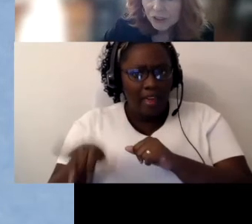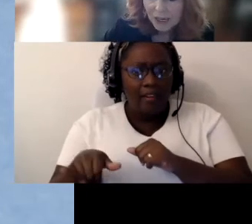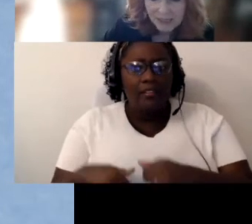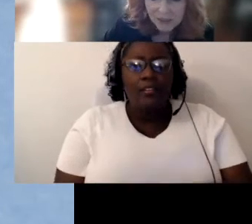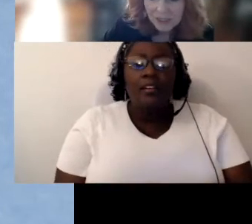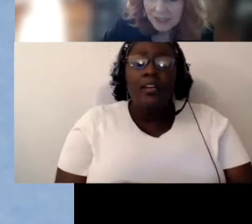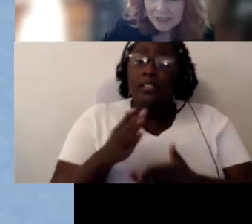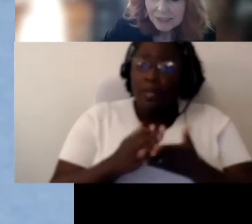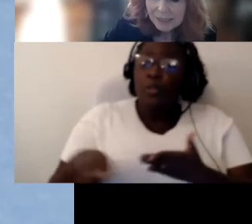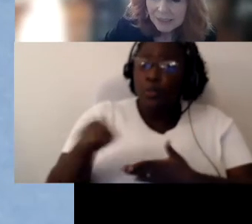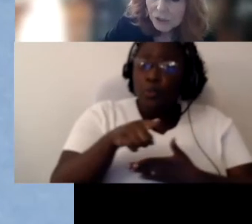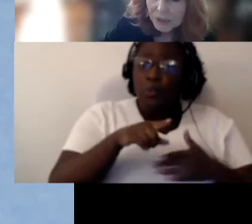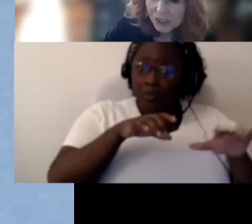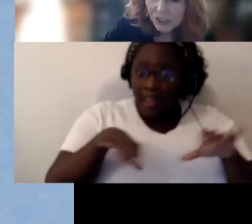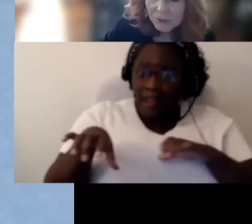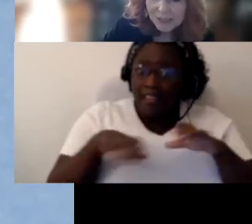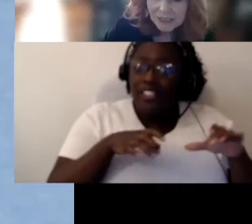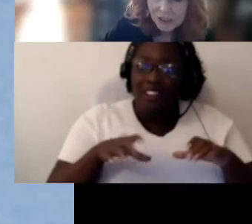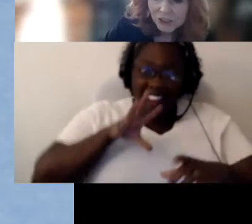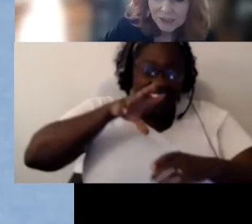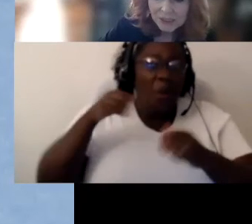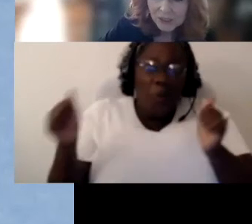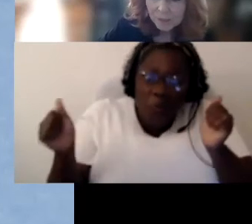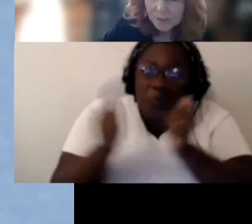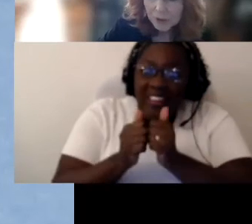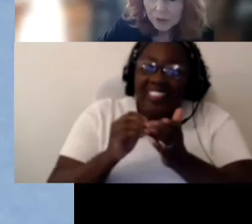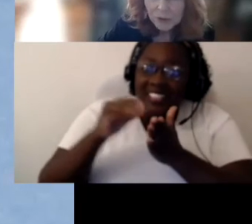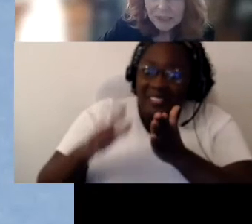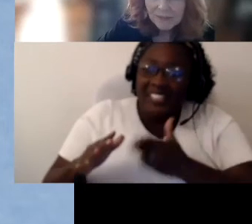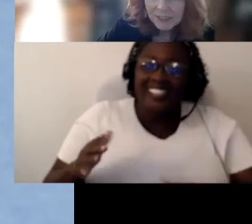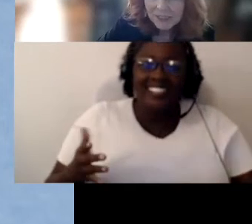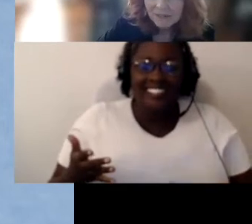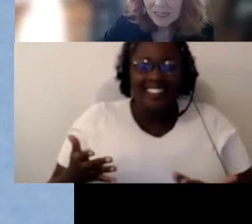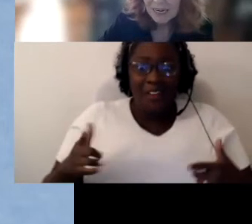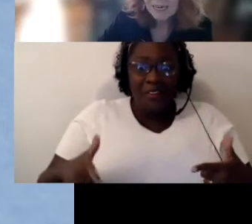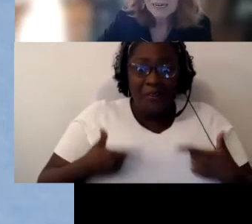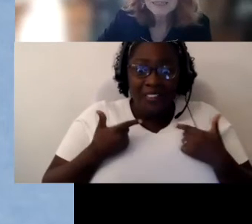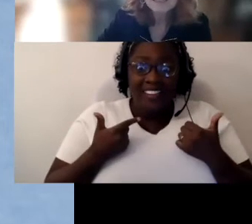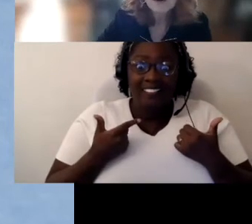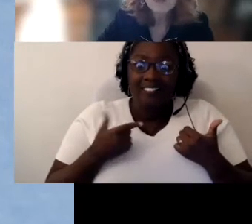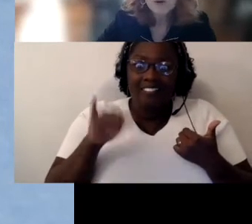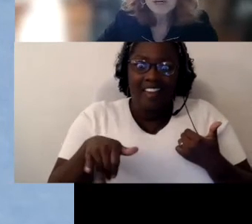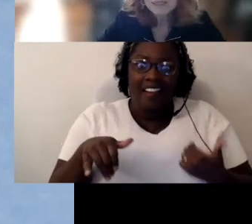You guys are in the trenches, with the students; you live this every day, and so I want it